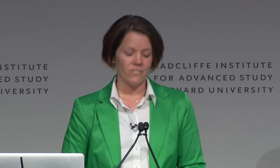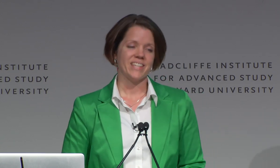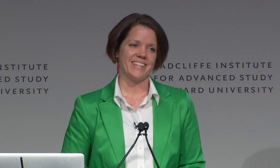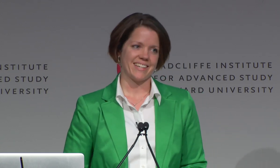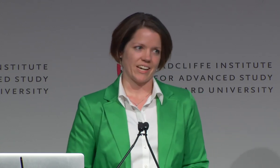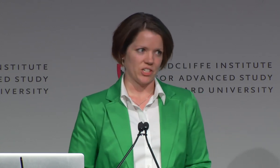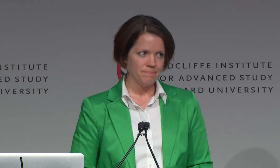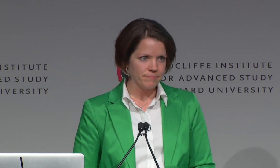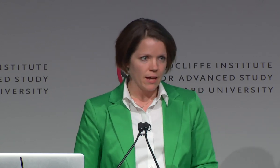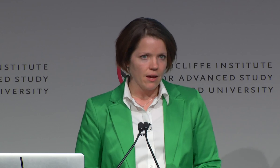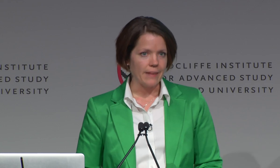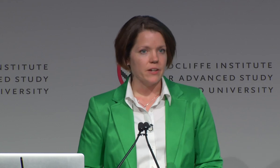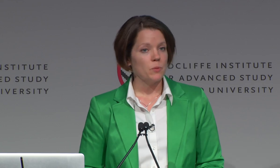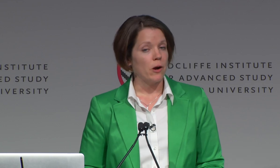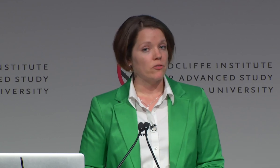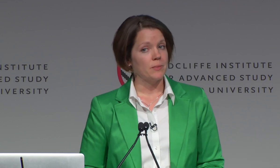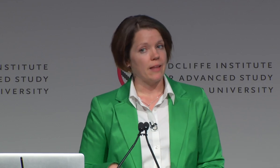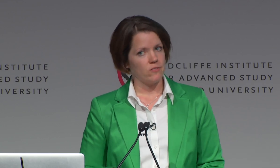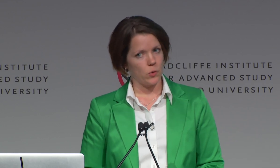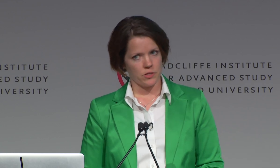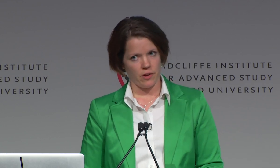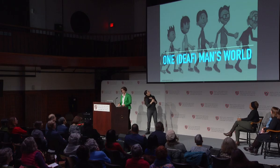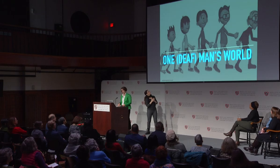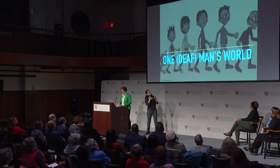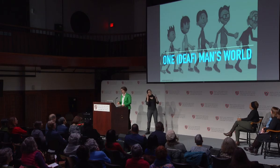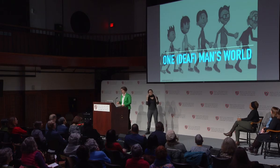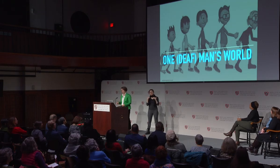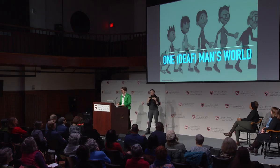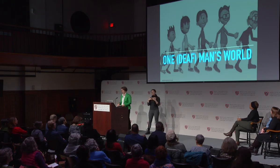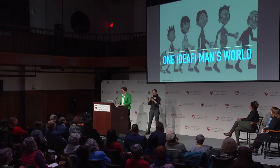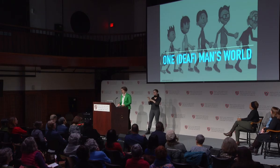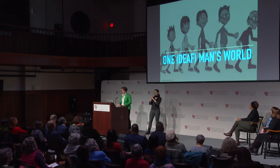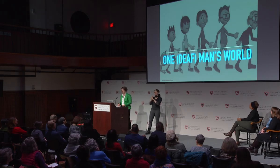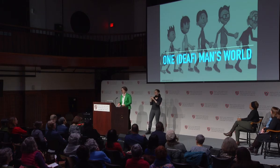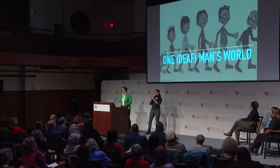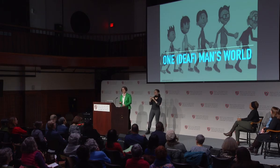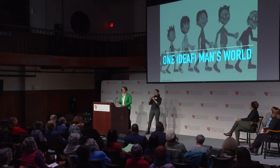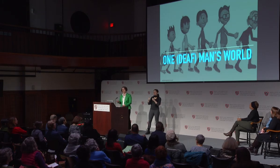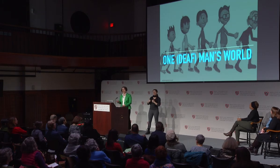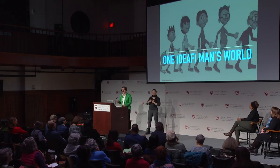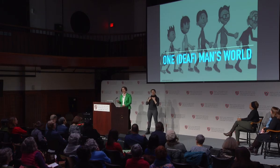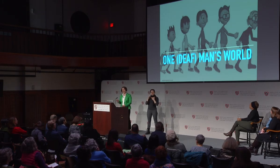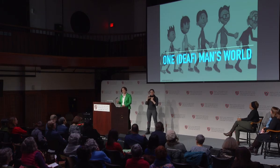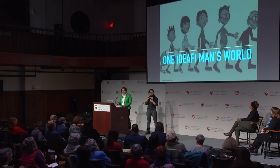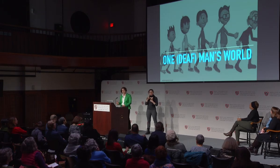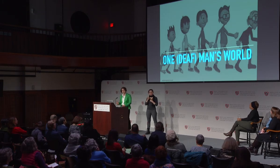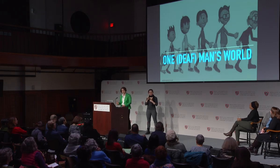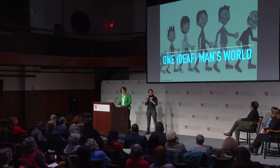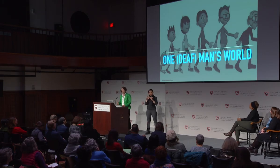For this next section, I'd like to borrow from the LifeCourse Framework in the field of public health. And if this is unfamiliar to you,